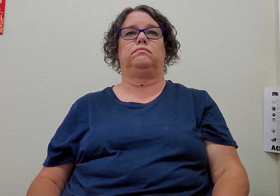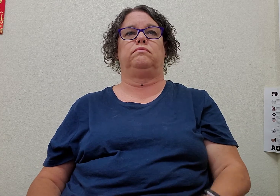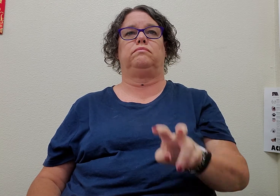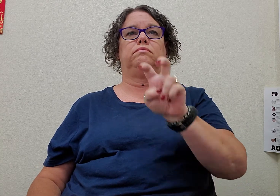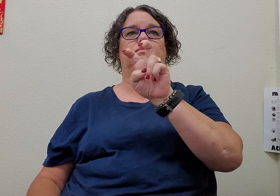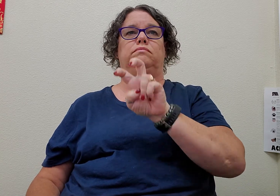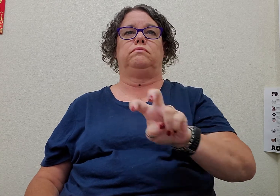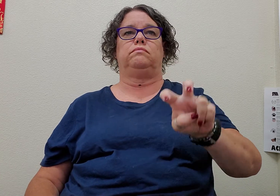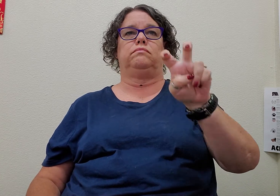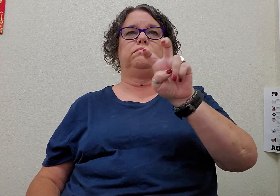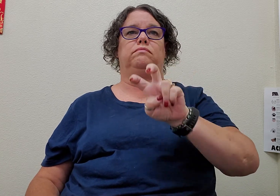travel